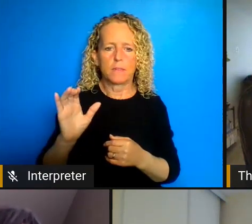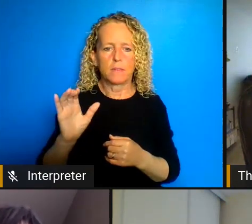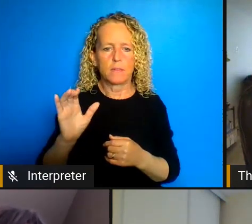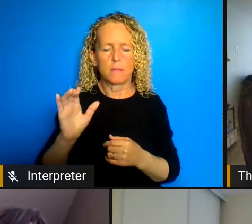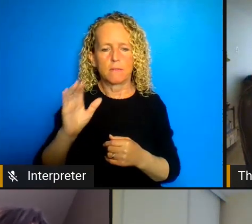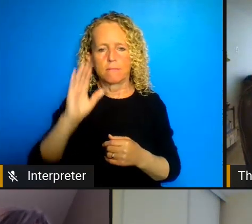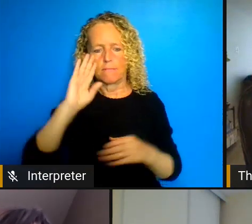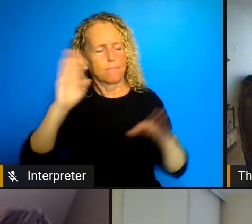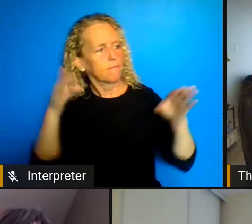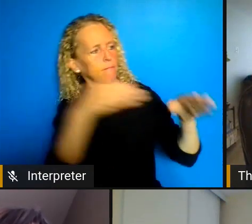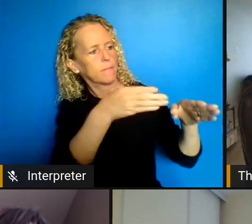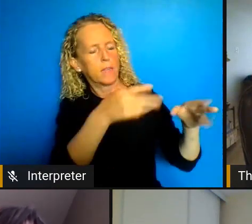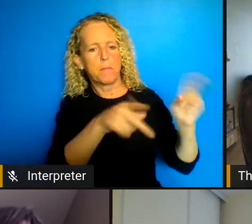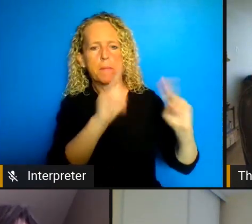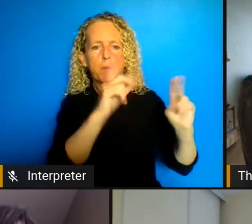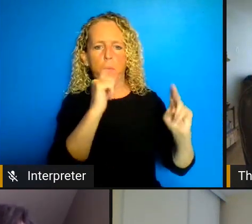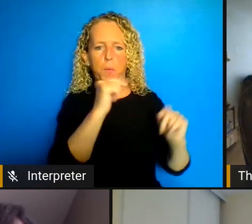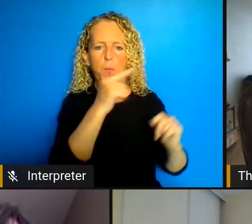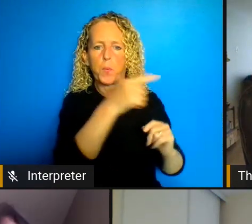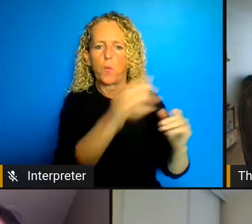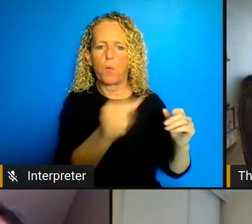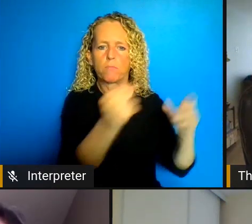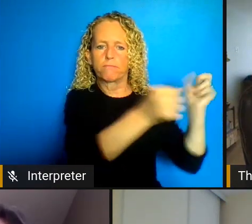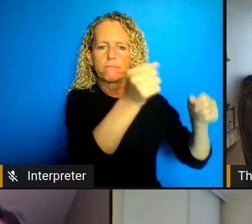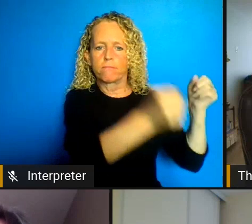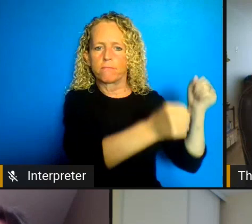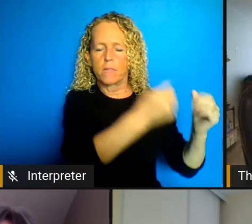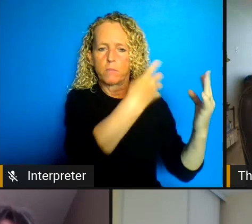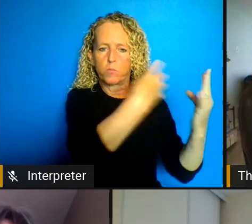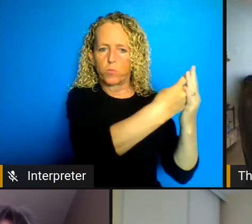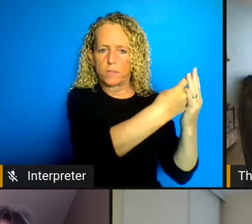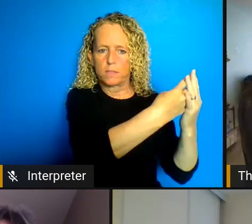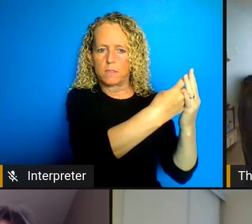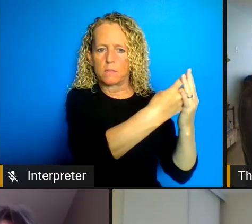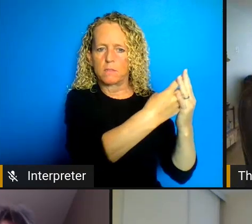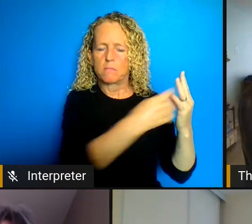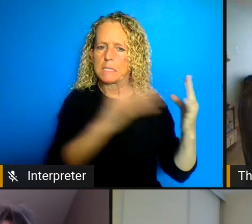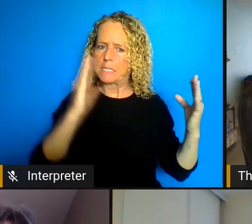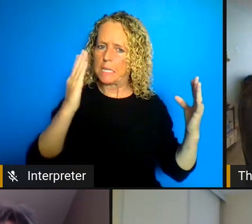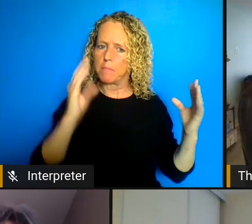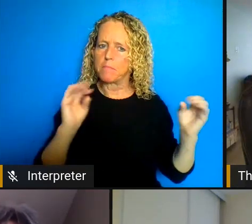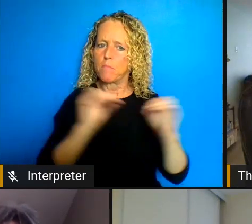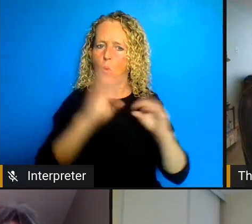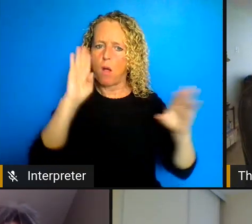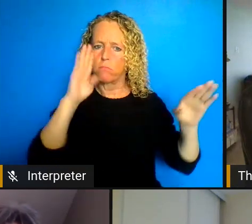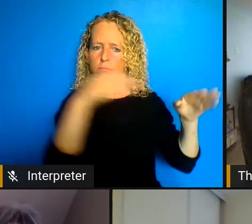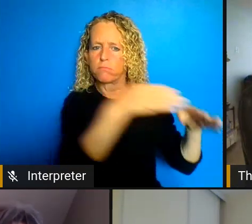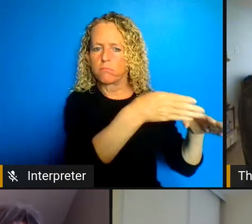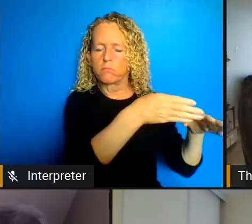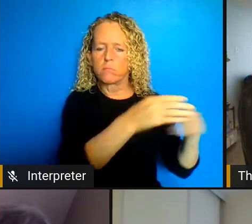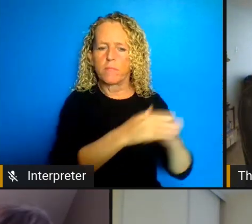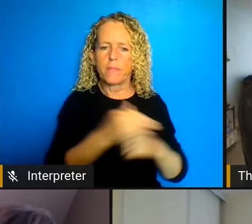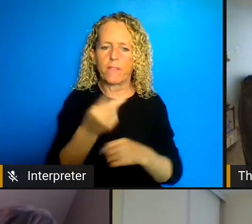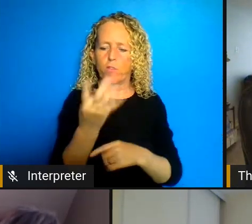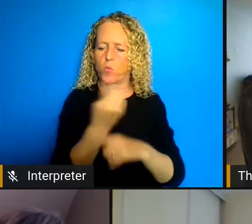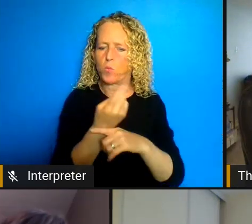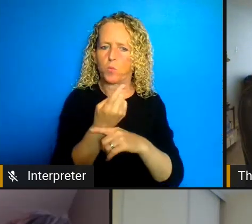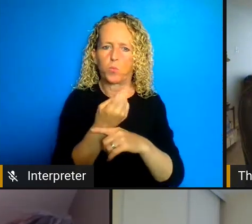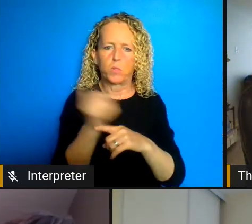incarcerated population so it's quite remarkable so a couple weeks ago there was a math head editorial in The Globe and Mail that some folks might have seen